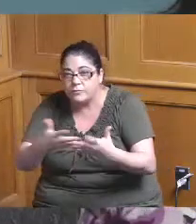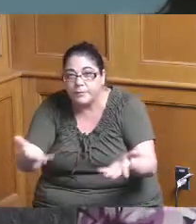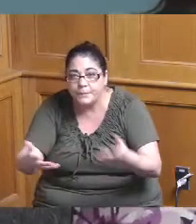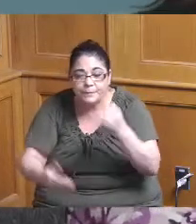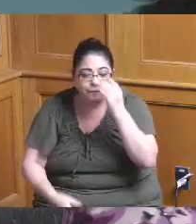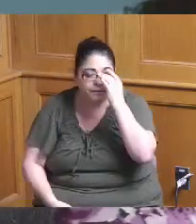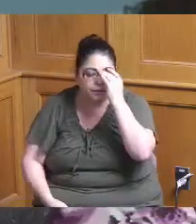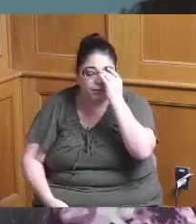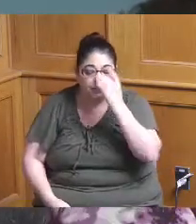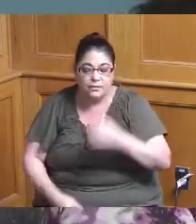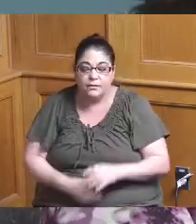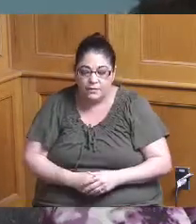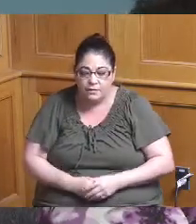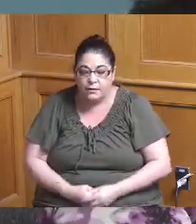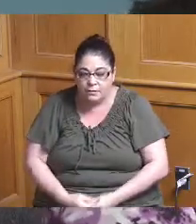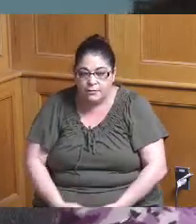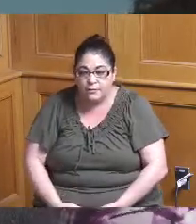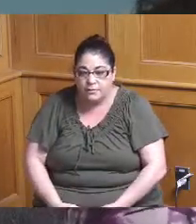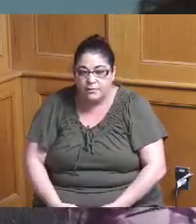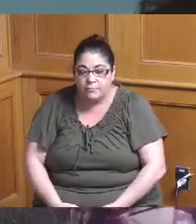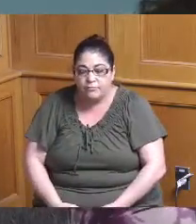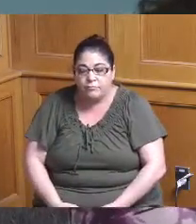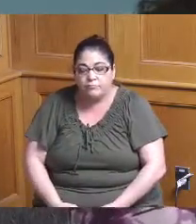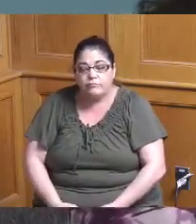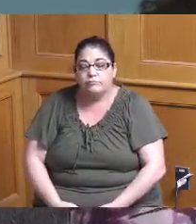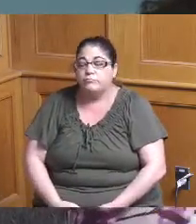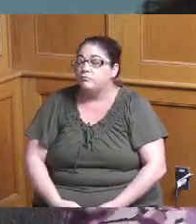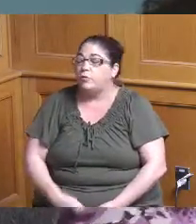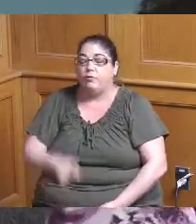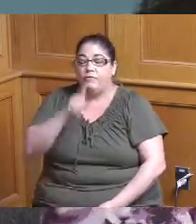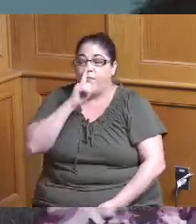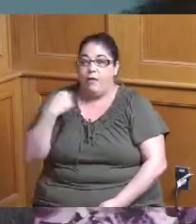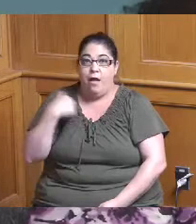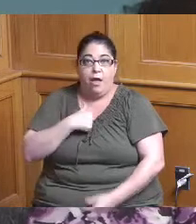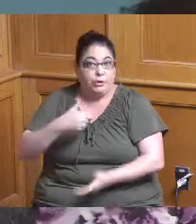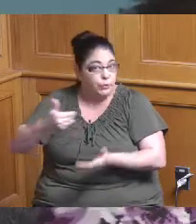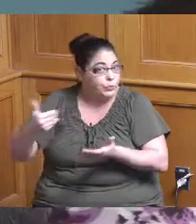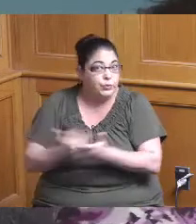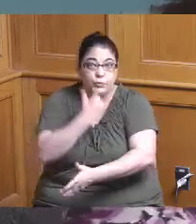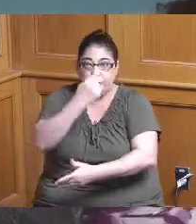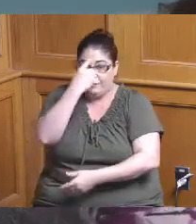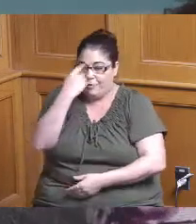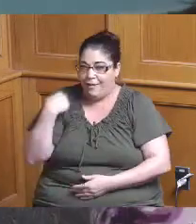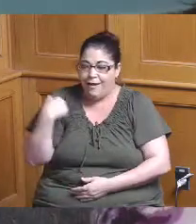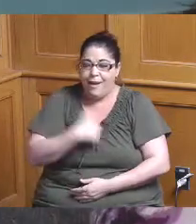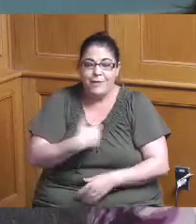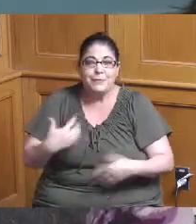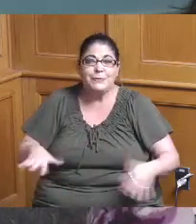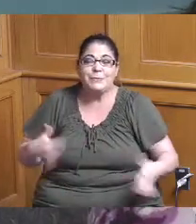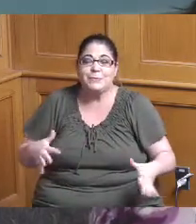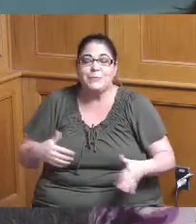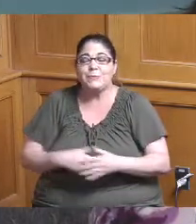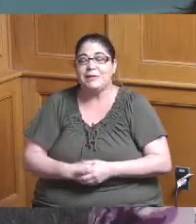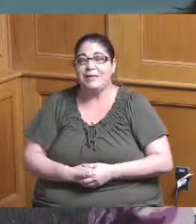certainly I think it's groundbreaking for for our county to have a fellow I don't know many